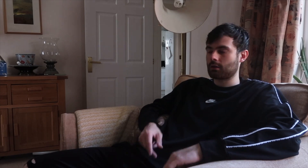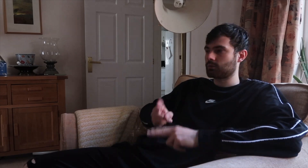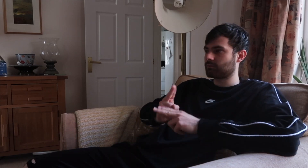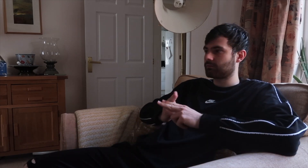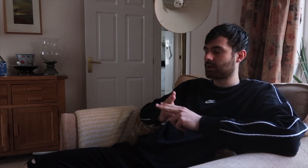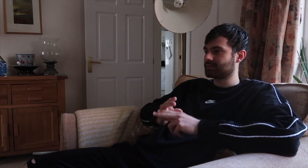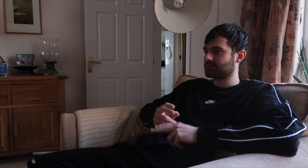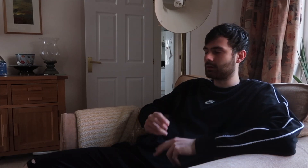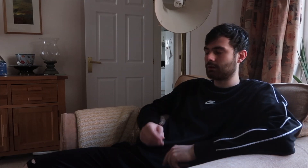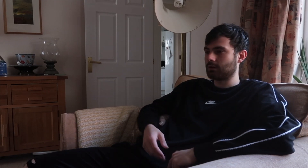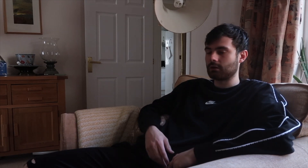That was fast....